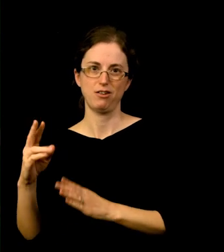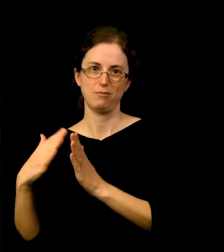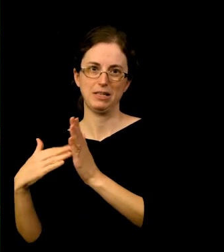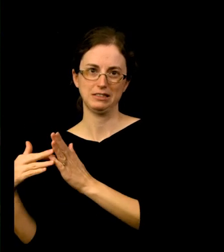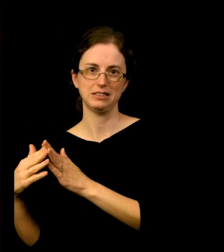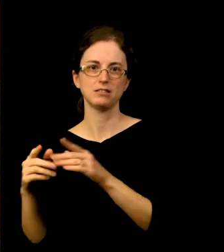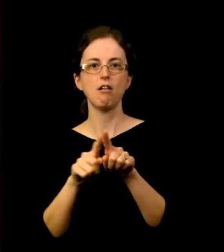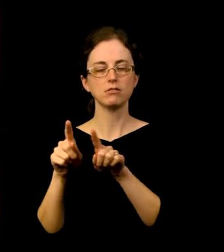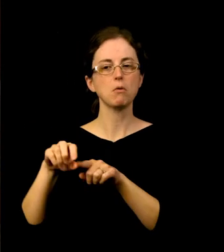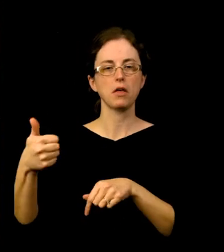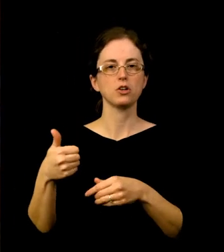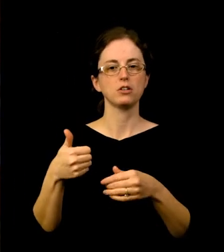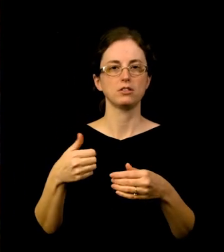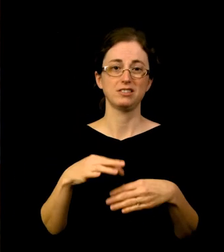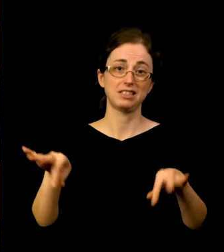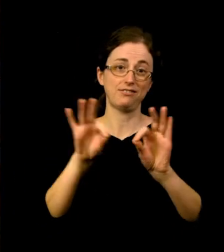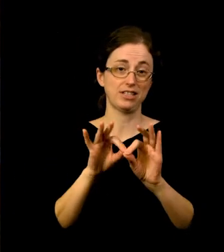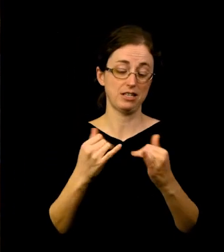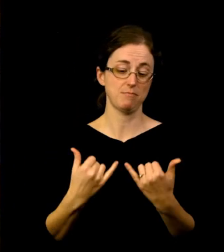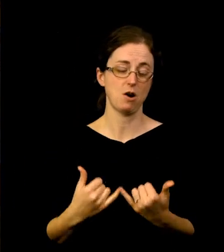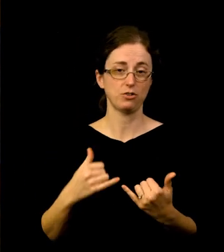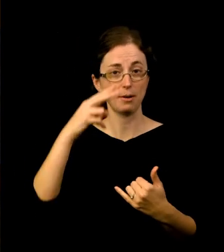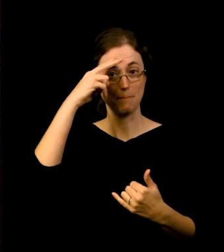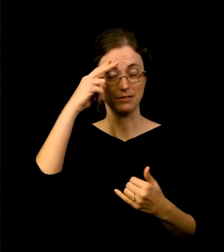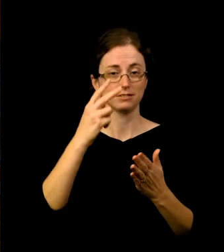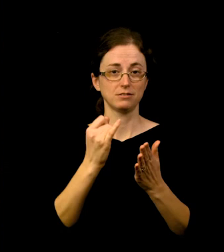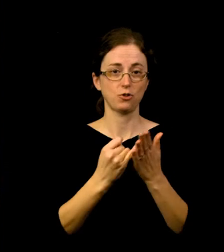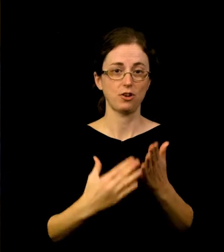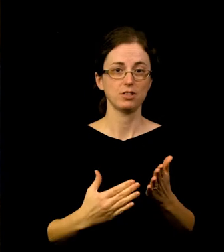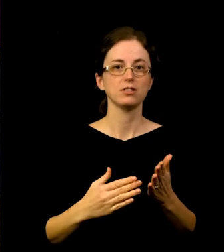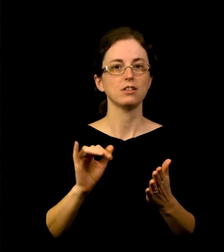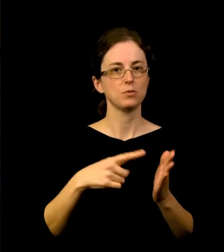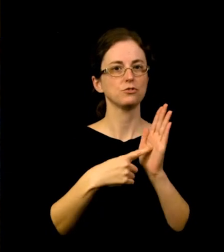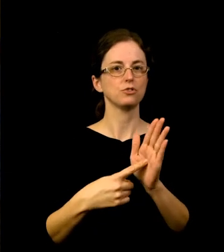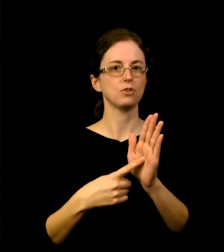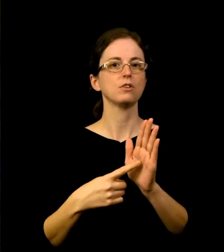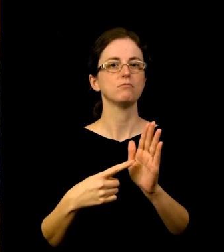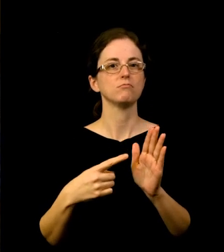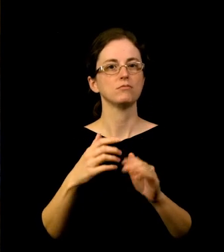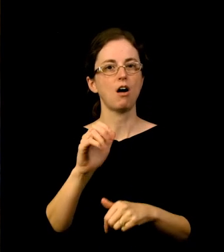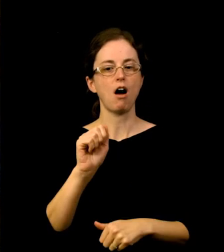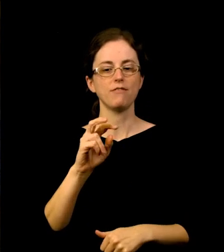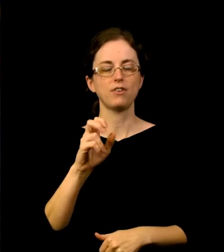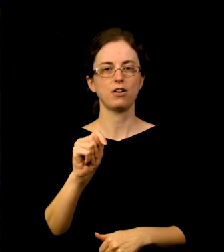The exhibition reflects the development of Mexico as a hub for avant garde art and ideas in the first half of the 20th century.